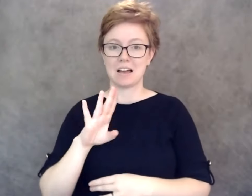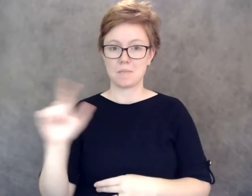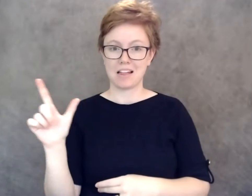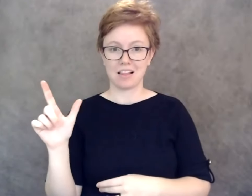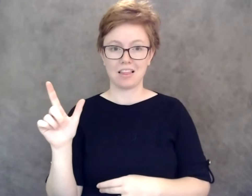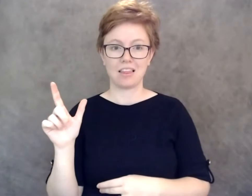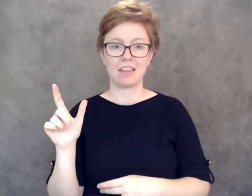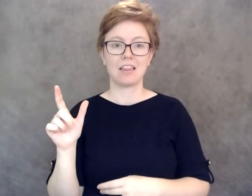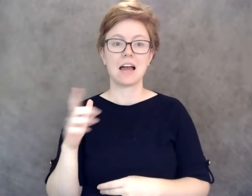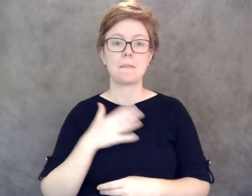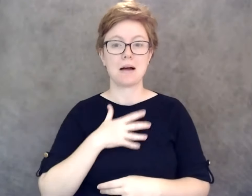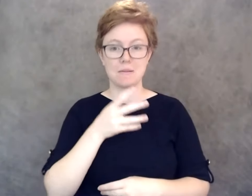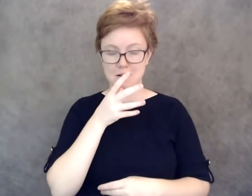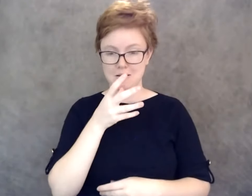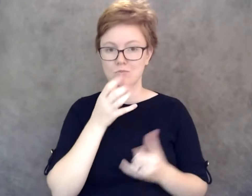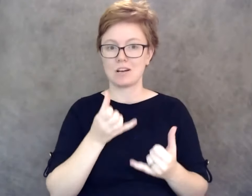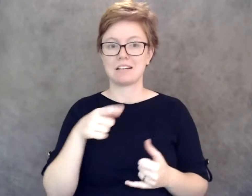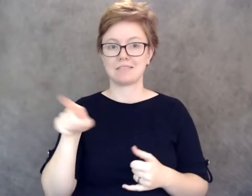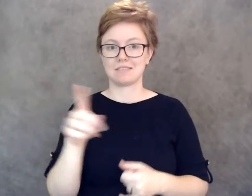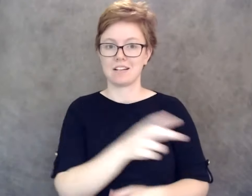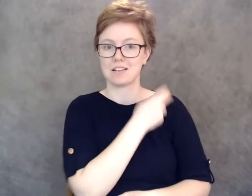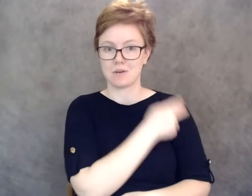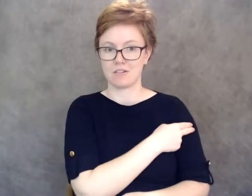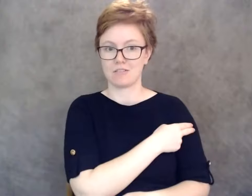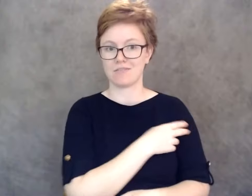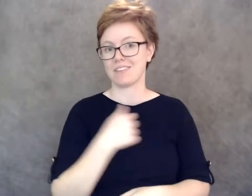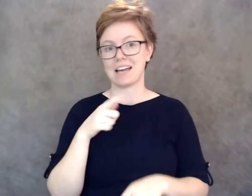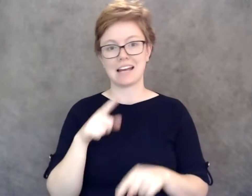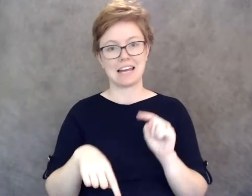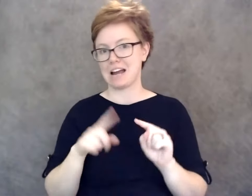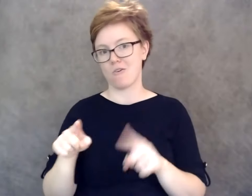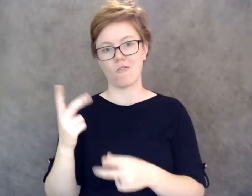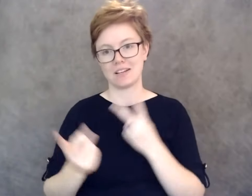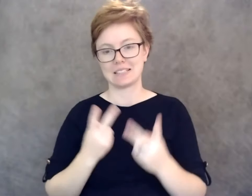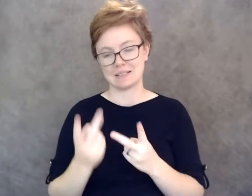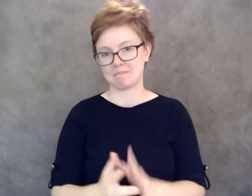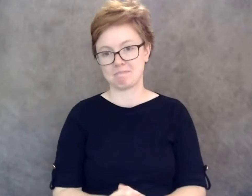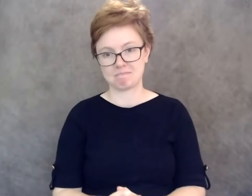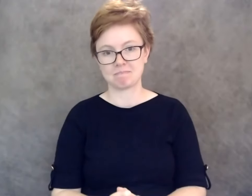and my mom's in the hospital and I've been denied the ability to go visit her. And so I'm in the process.